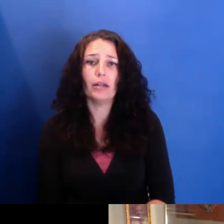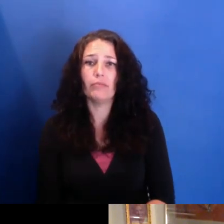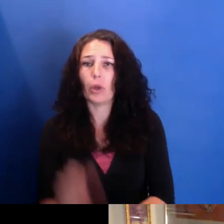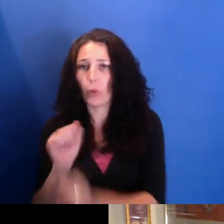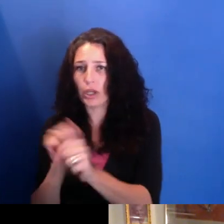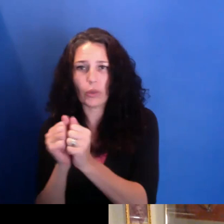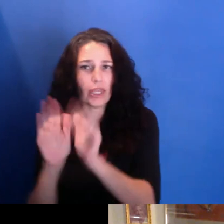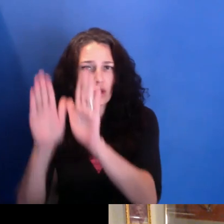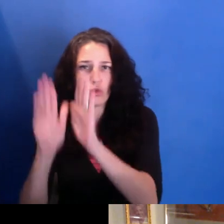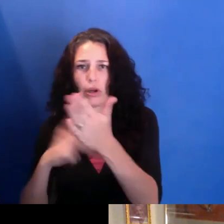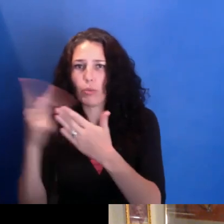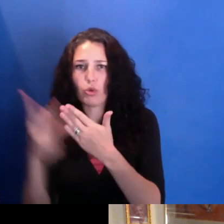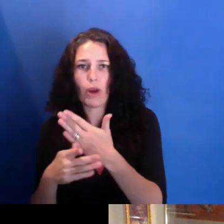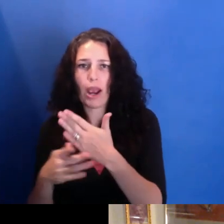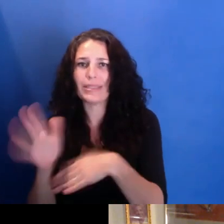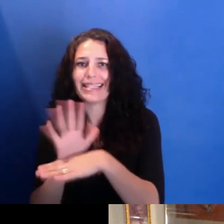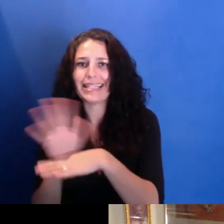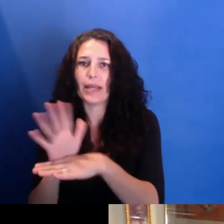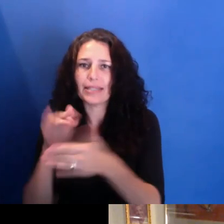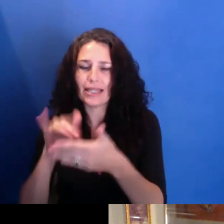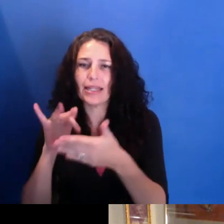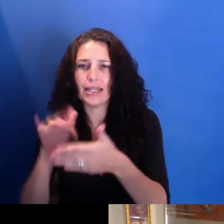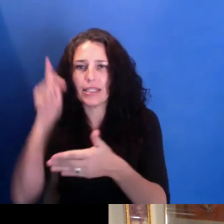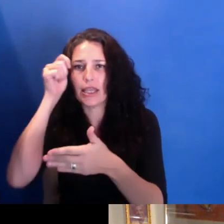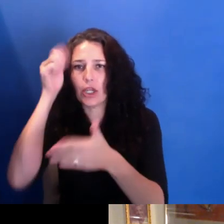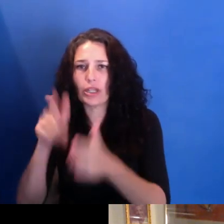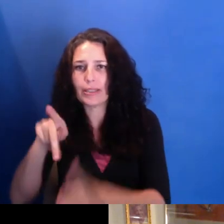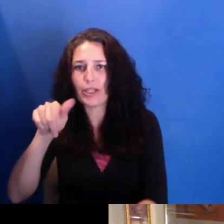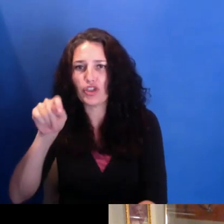Patricia Zimmerman, this traveling exhibition on participatory community media